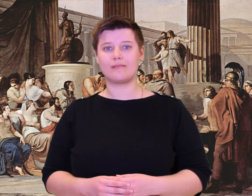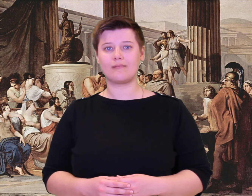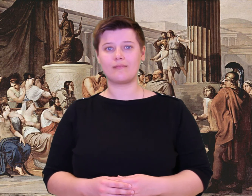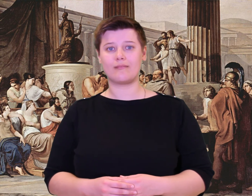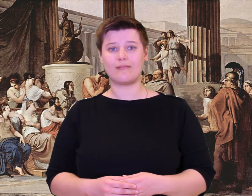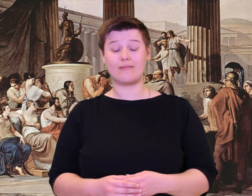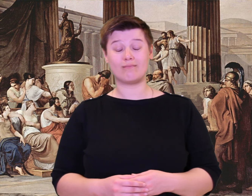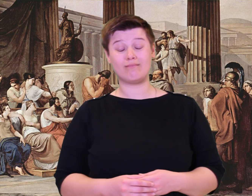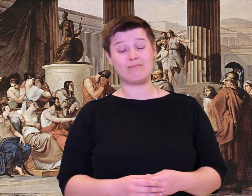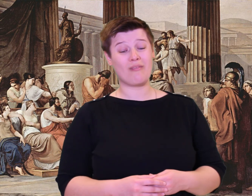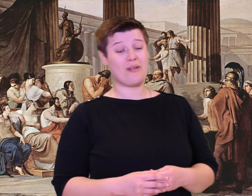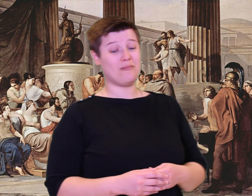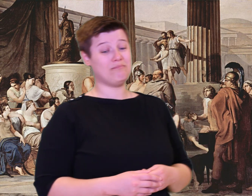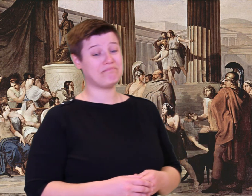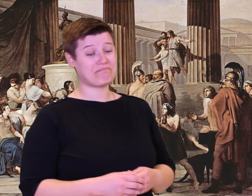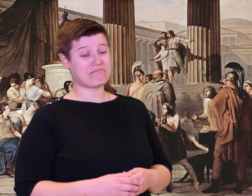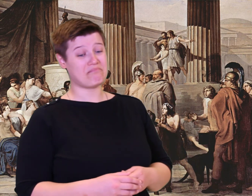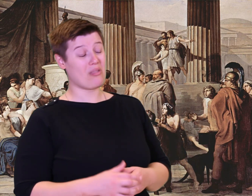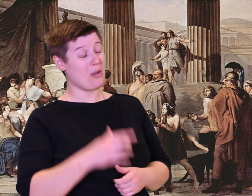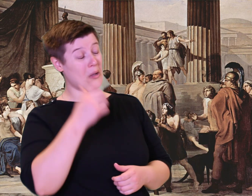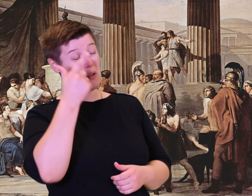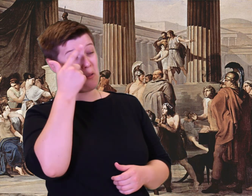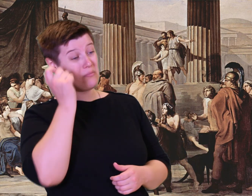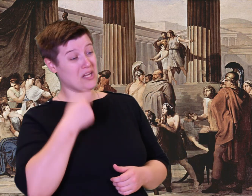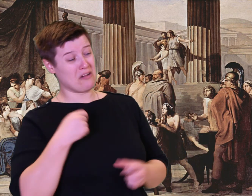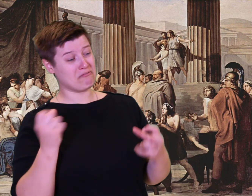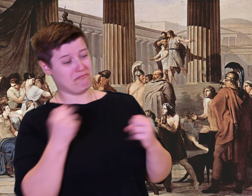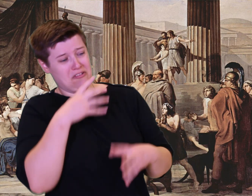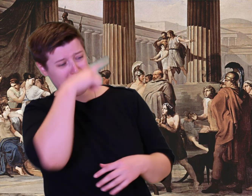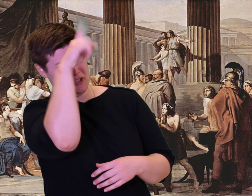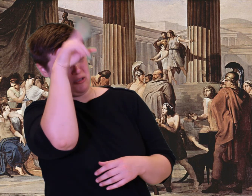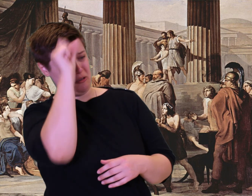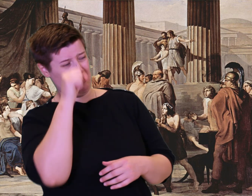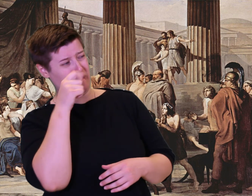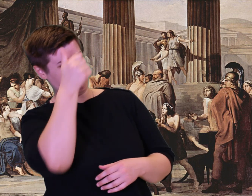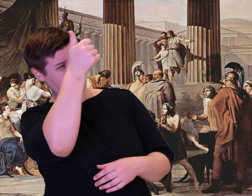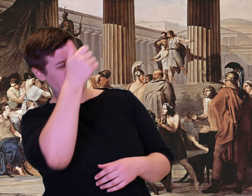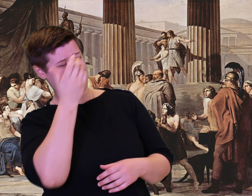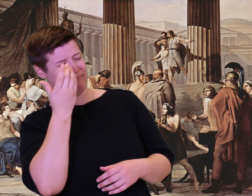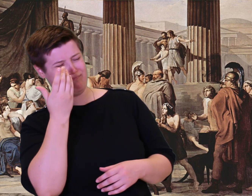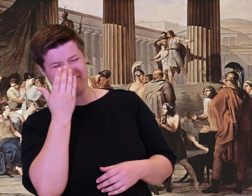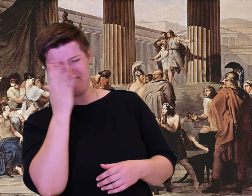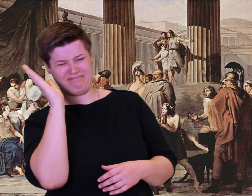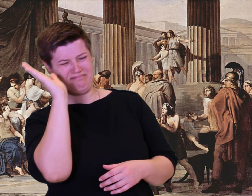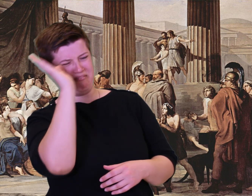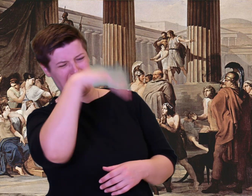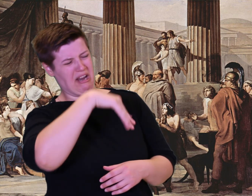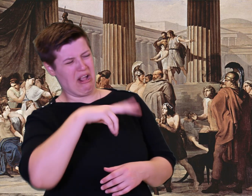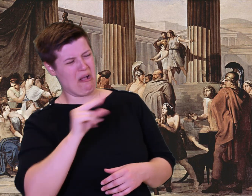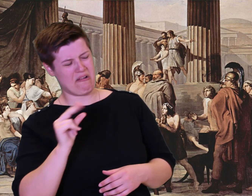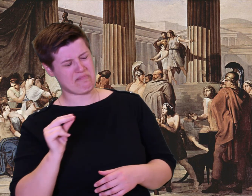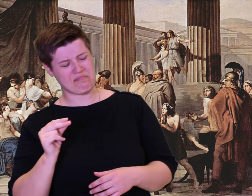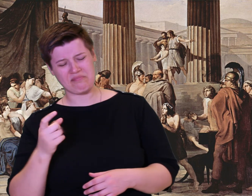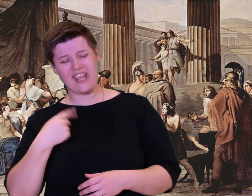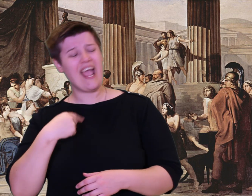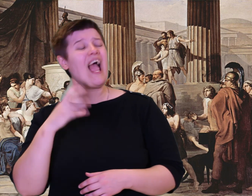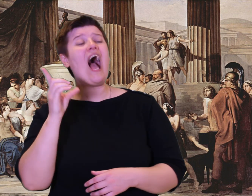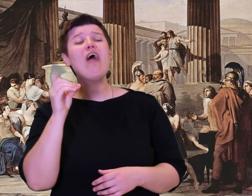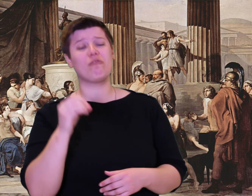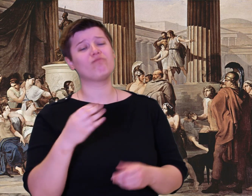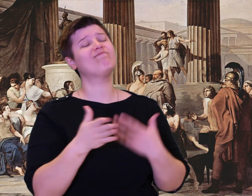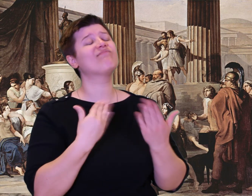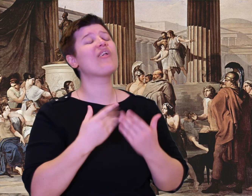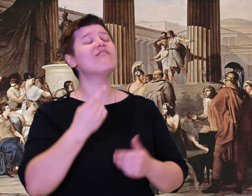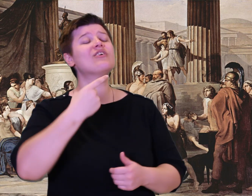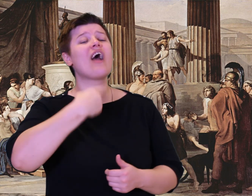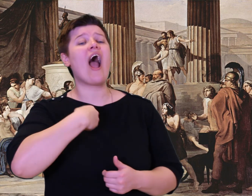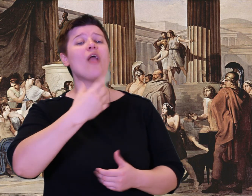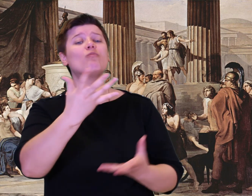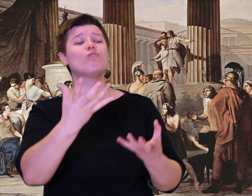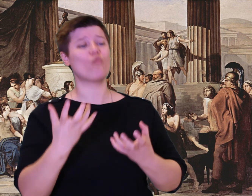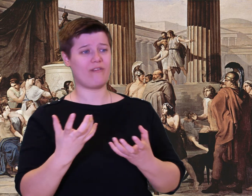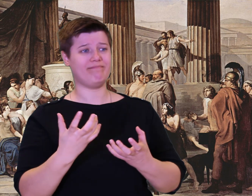I do the bidding of my own heart. But are you going far in that fine ship of